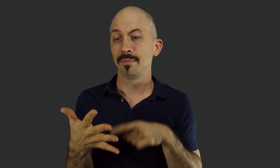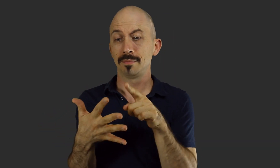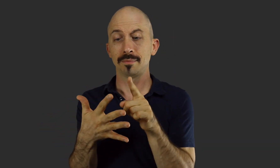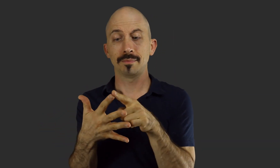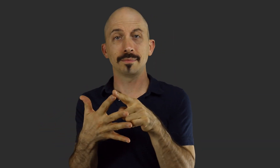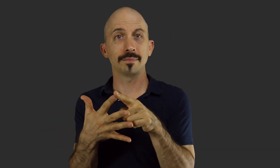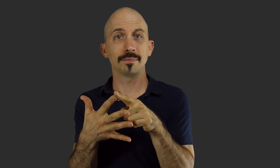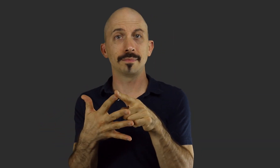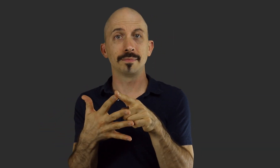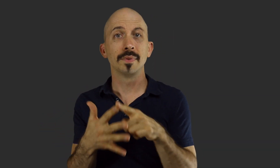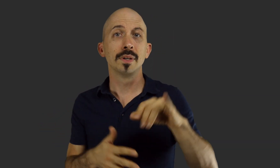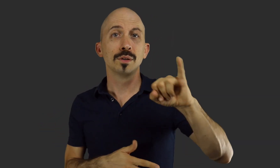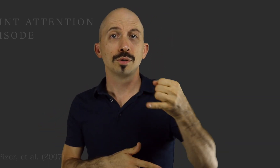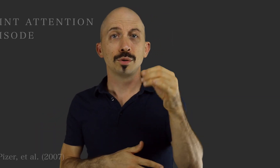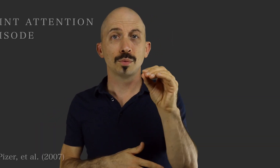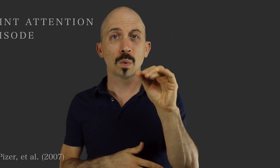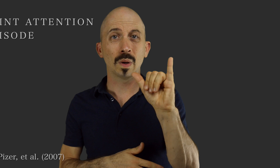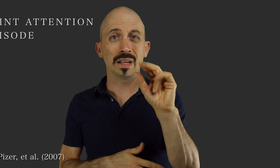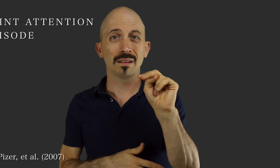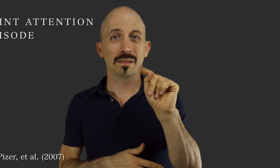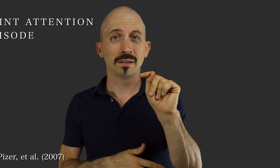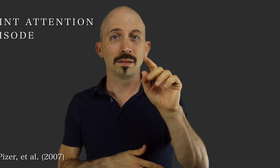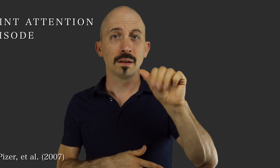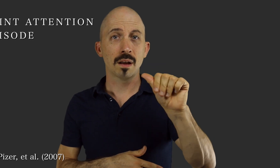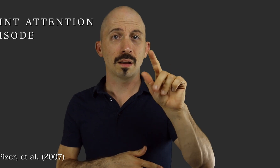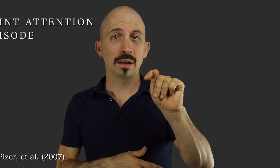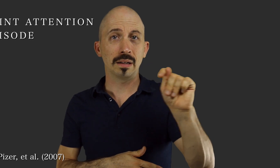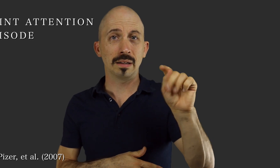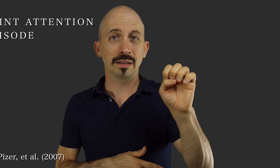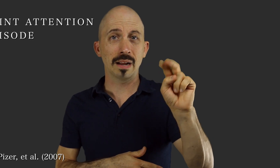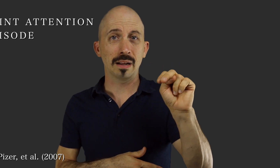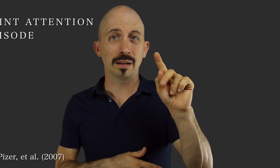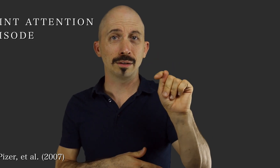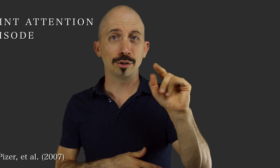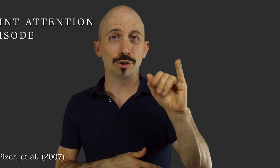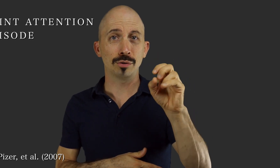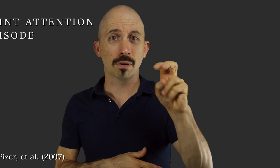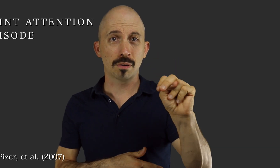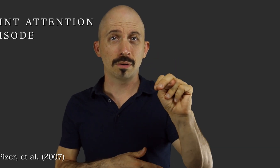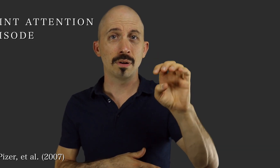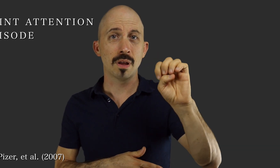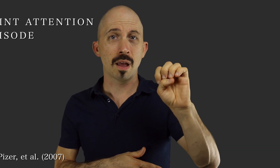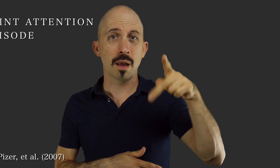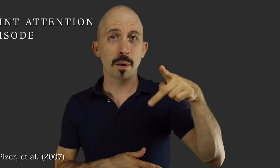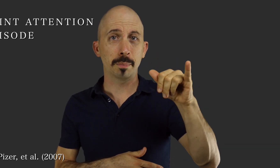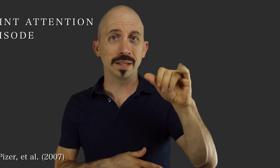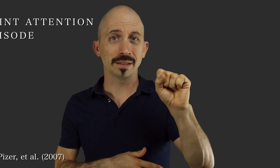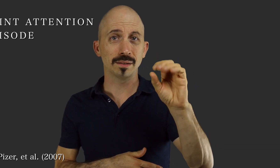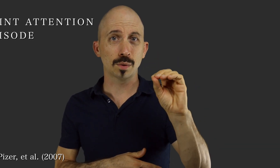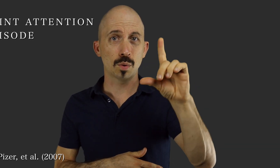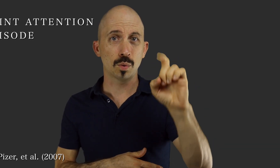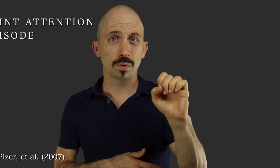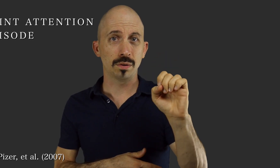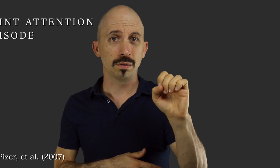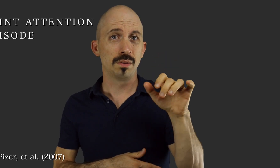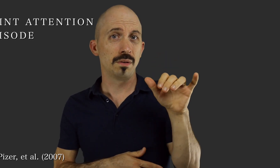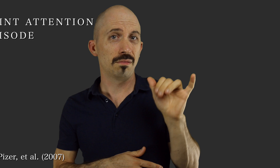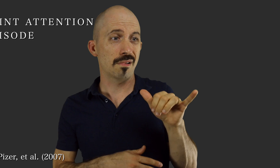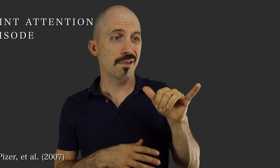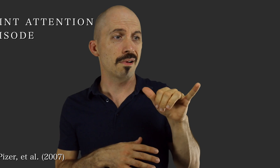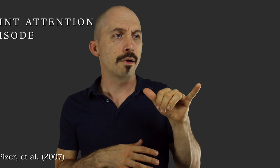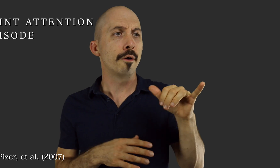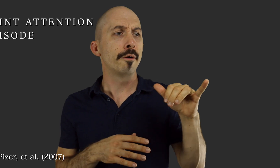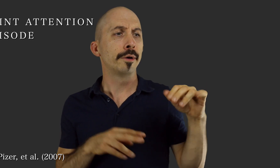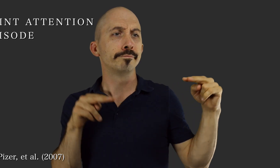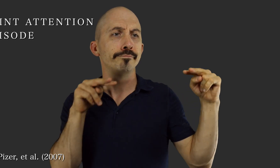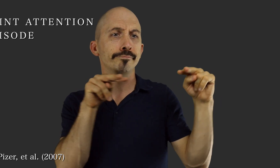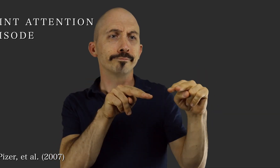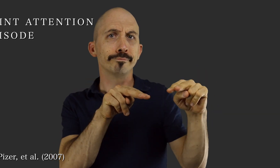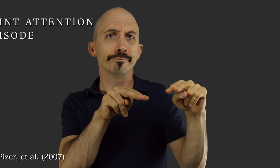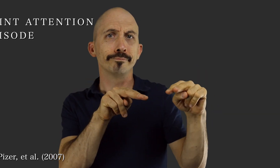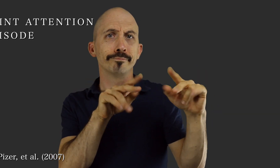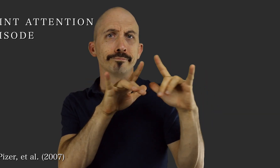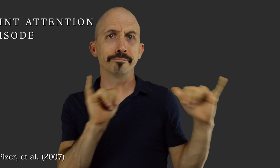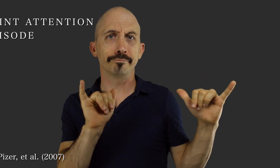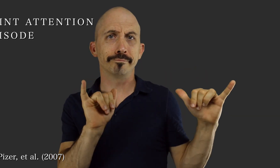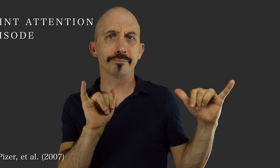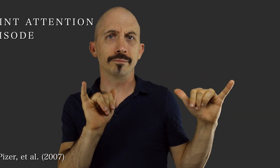The second feature, “Joint Attention Episode” (sign: SAME-TIME LOOK)